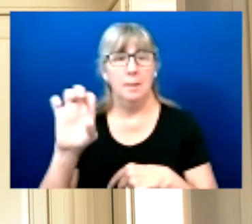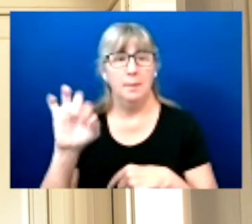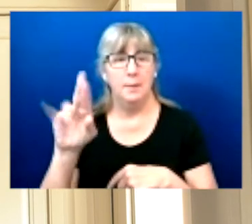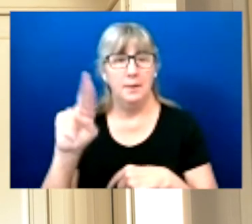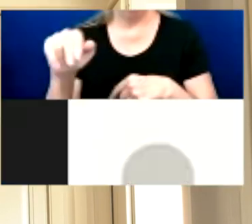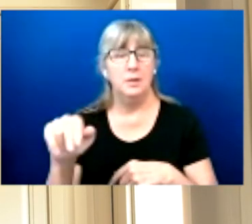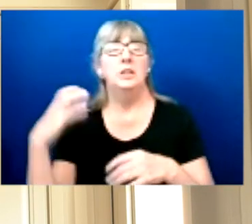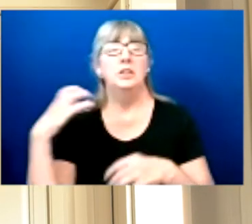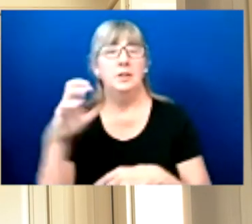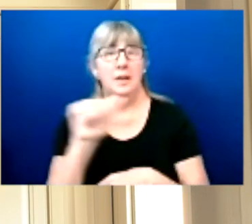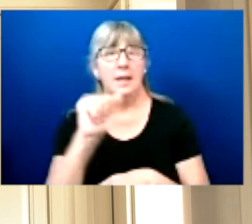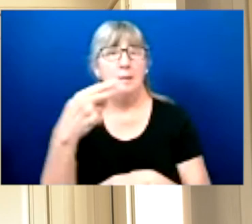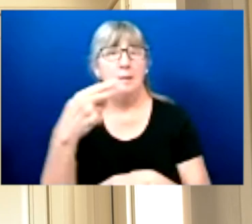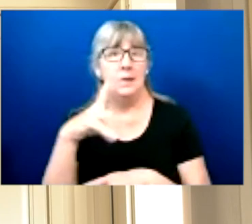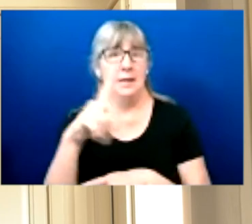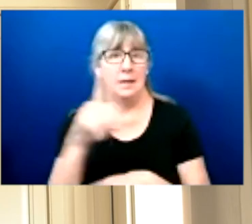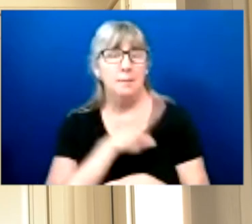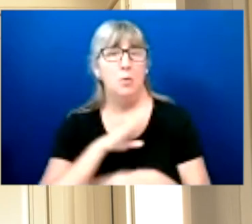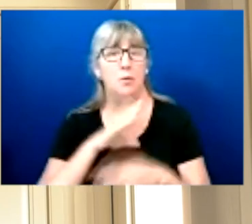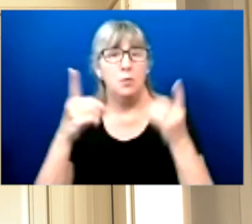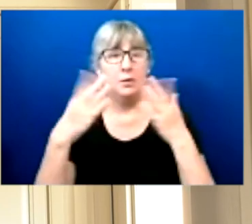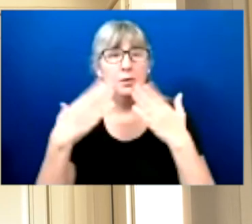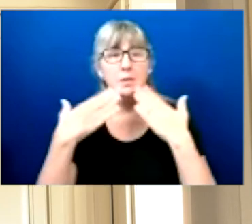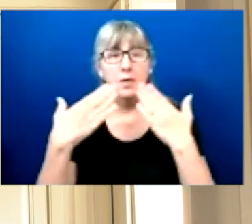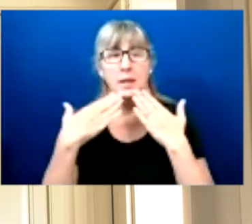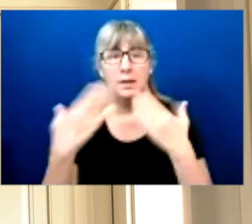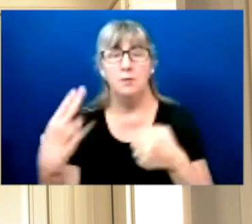Thank you for joining today's Disability Vote Summit.